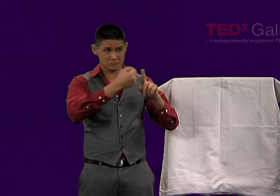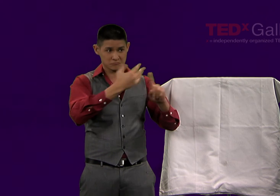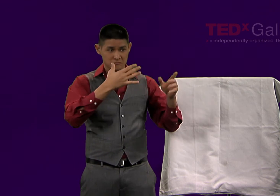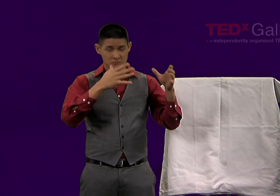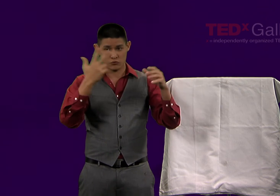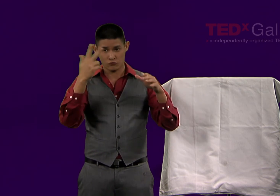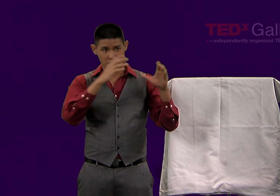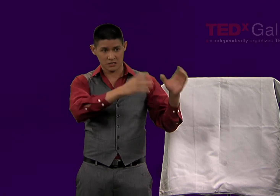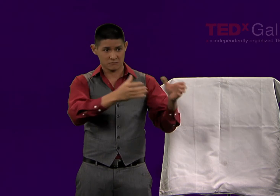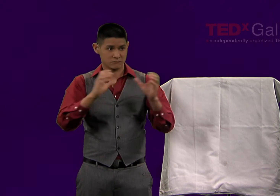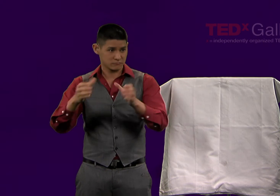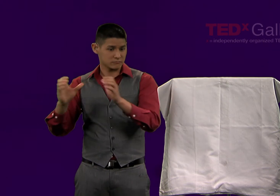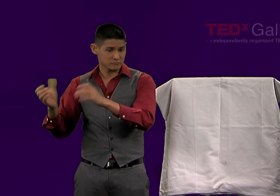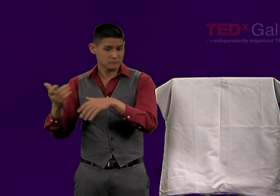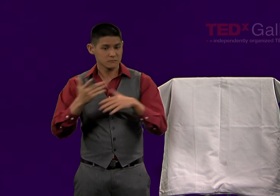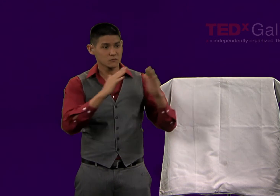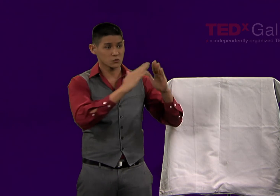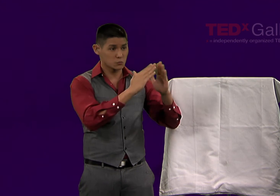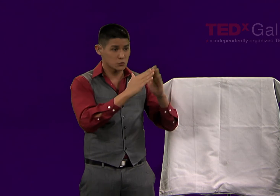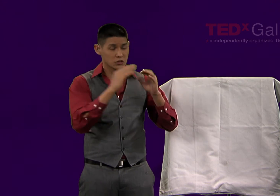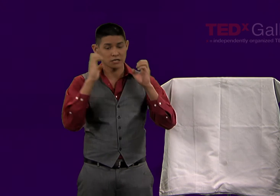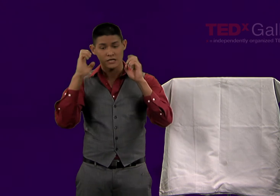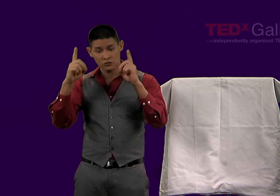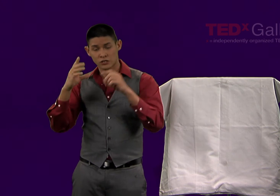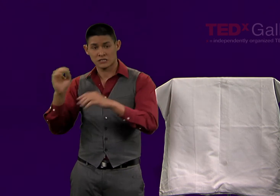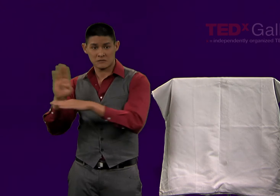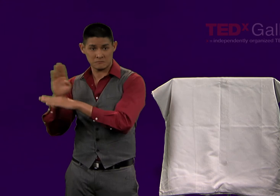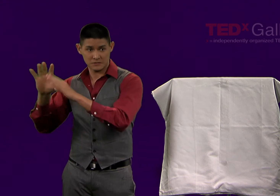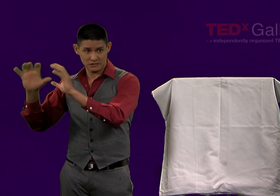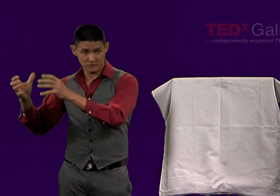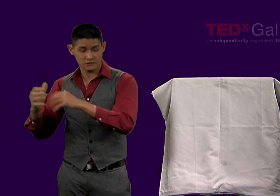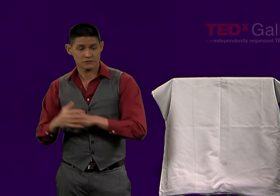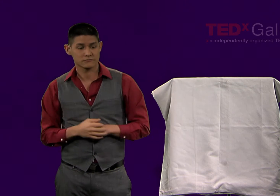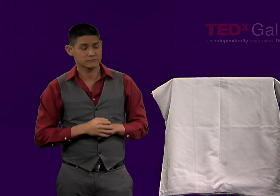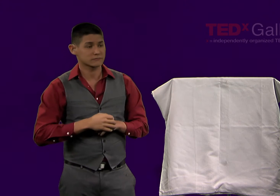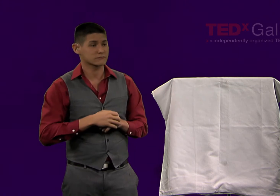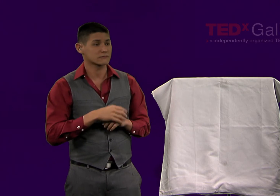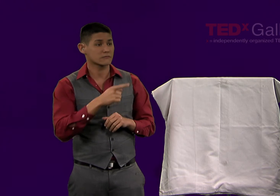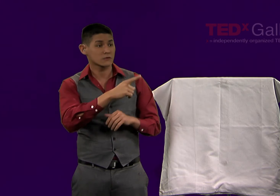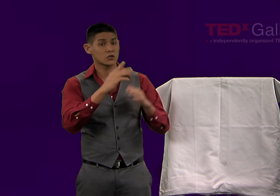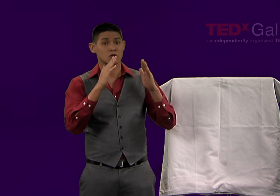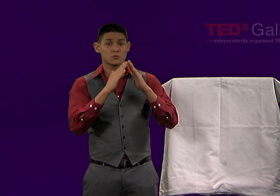I'm going to look at three in particular: community, education, and business environments.